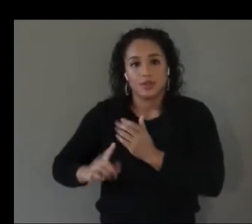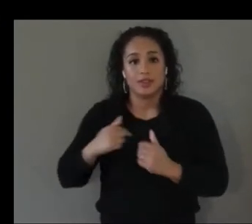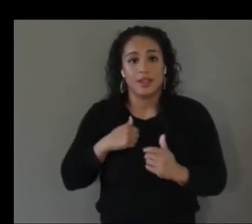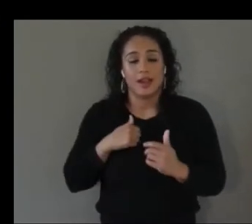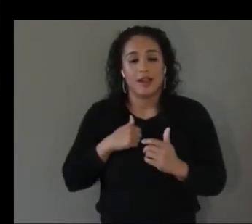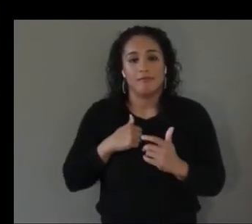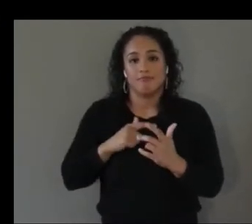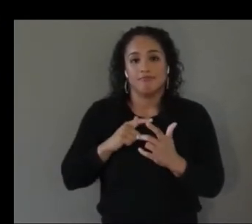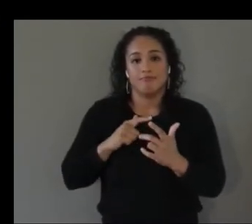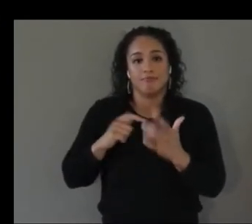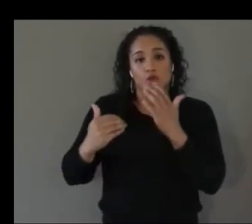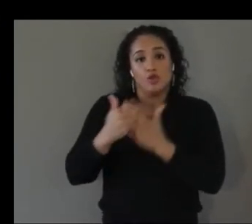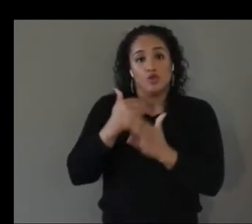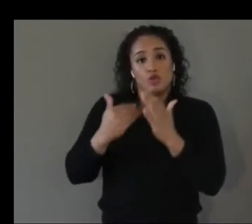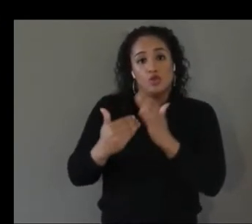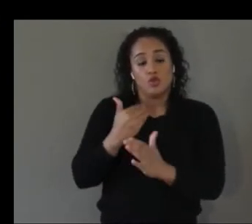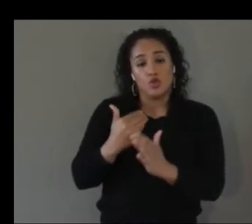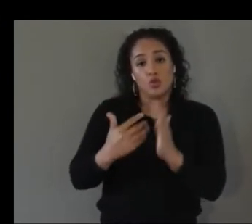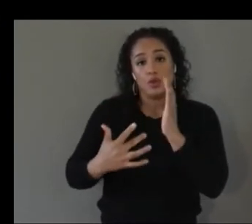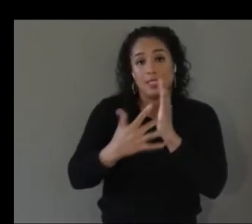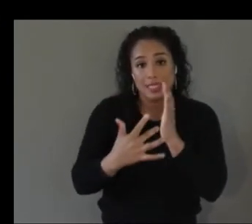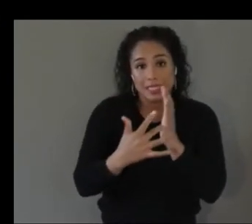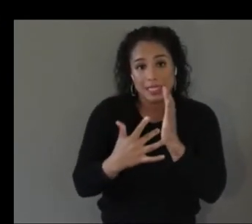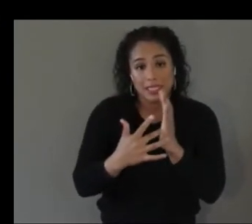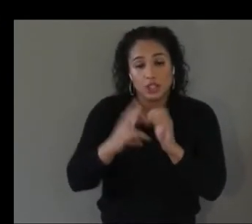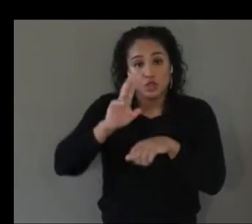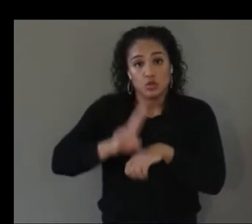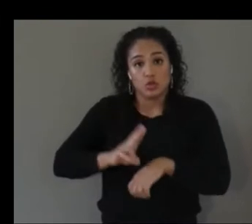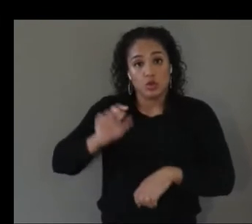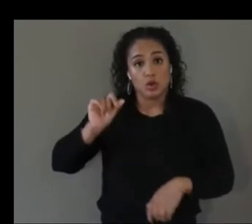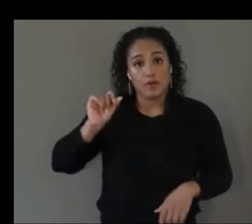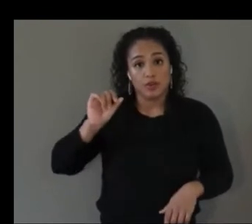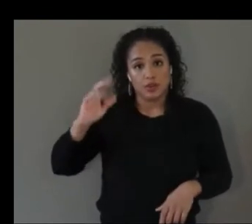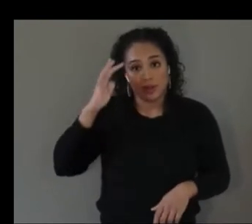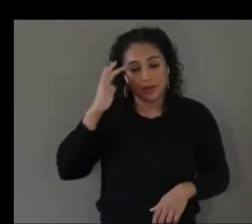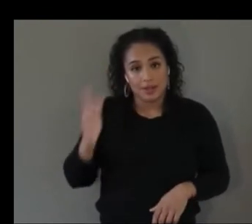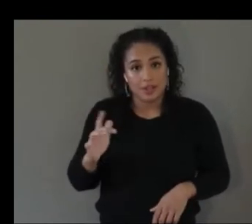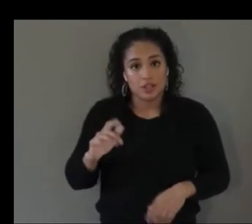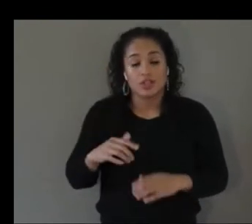artificial intelligence and most recently i've focused on creating ai assisted tools